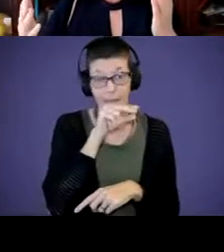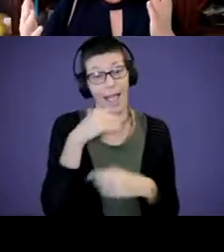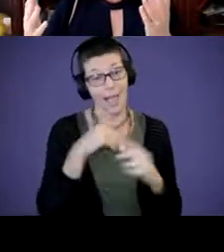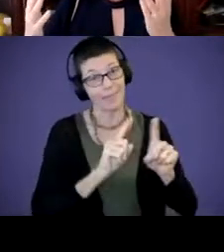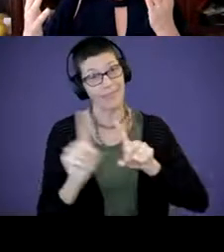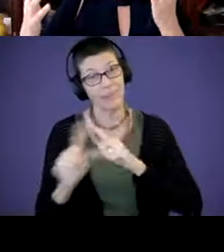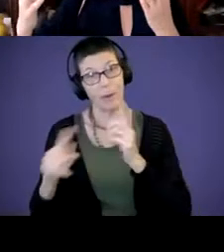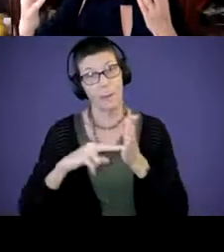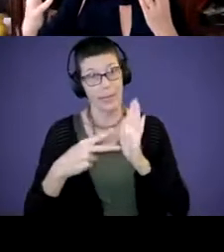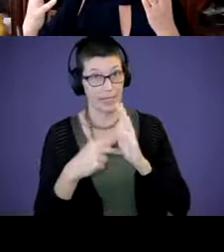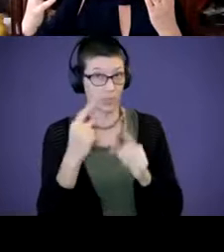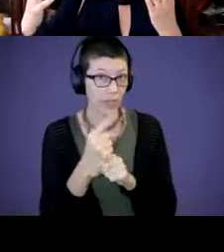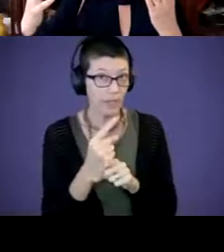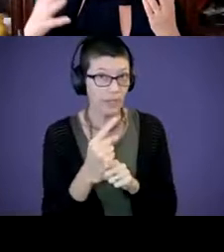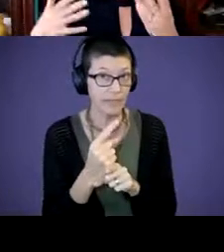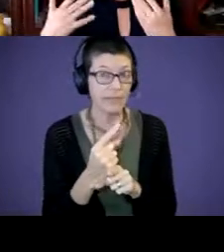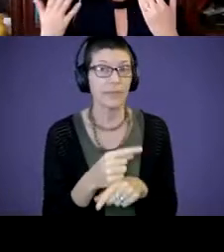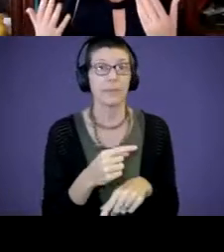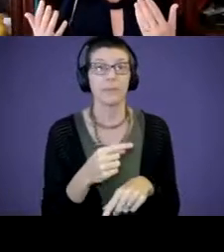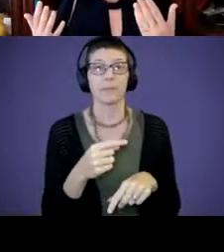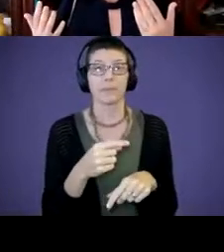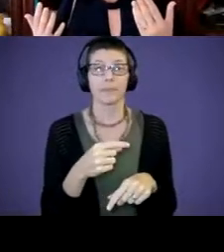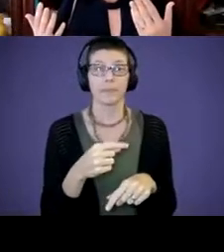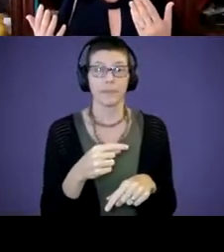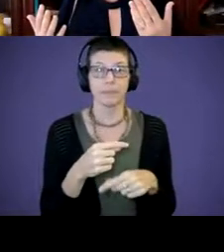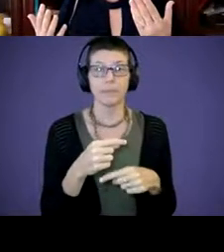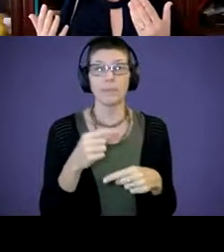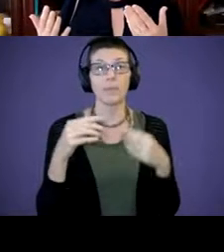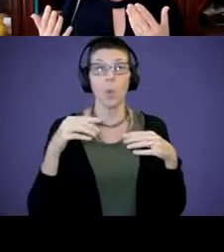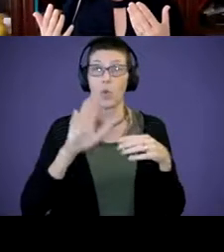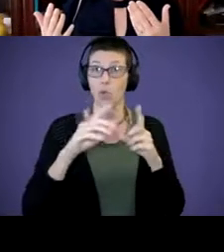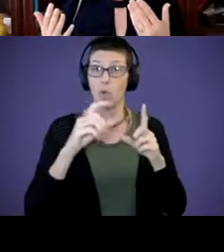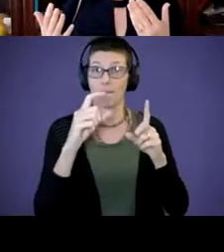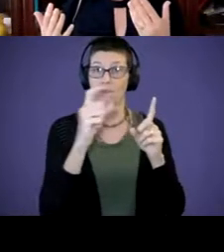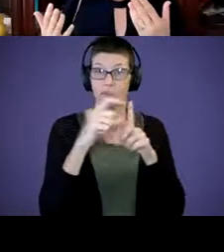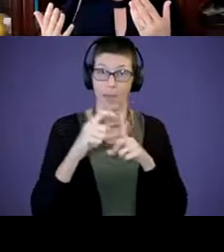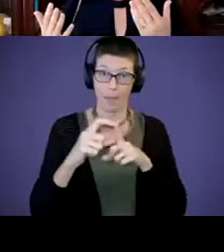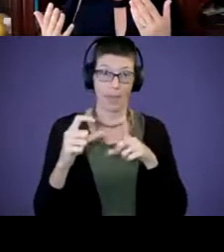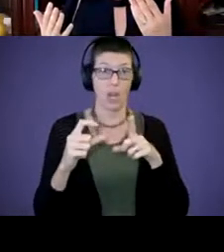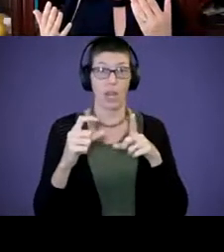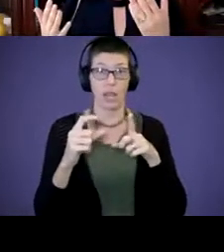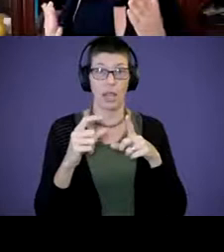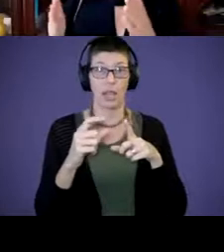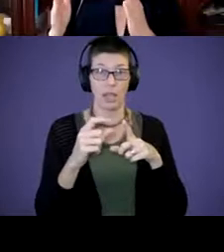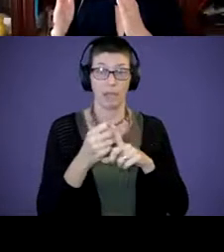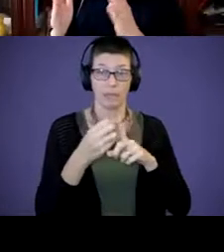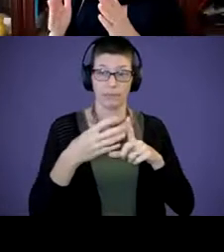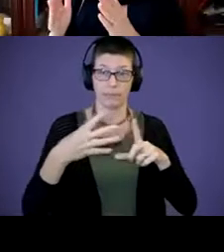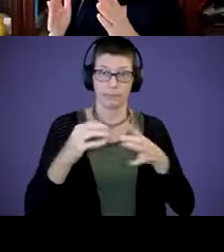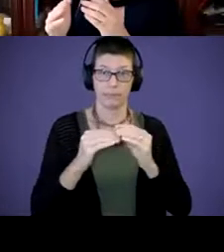right? And then as your vocabulary grows, then you start going, Oh, it's not just nouns